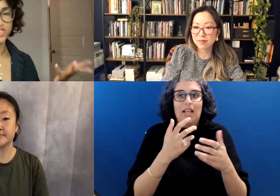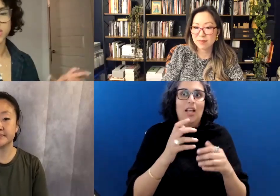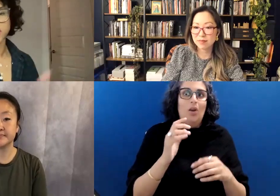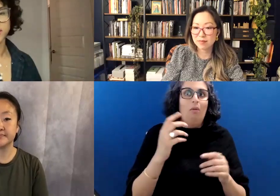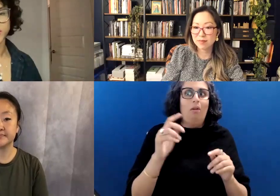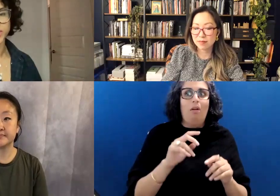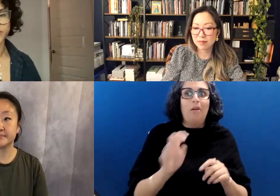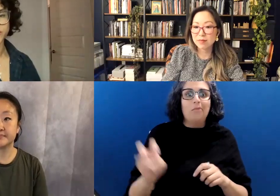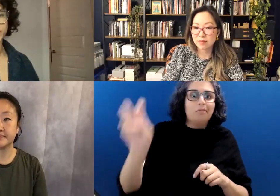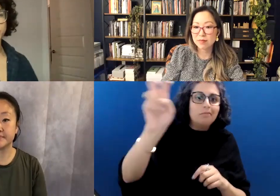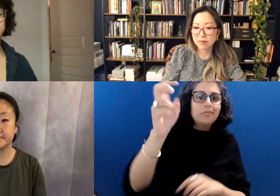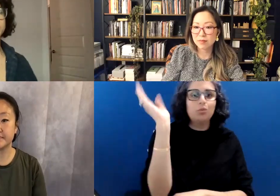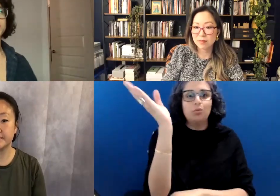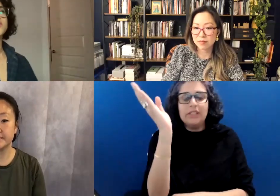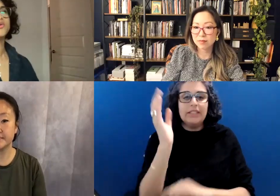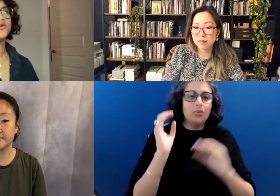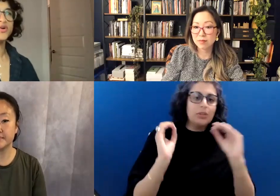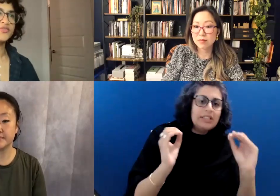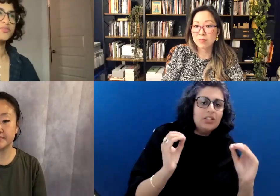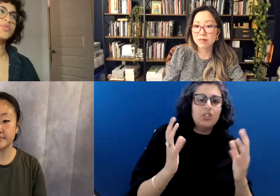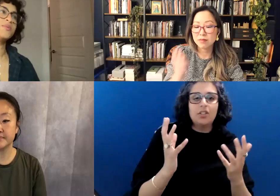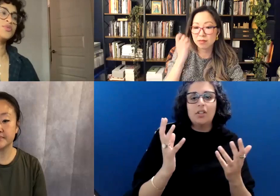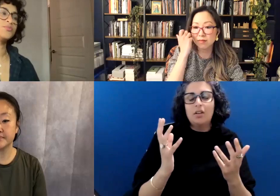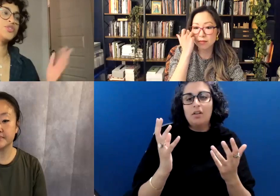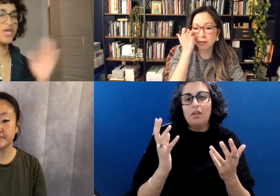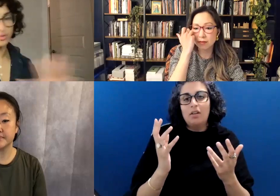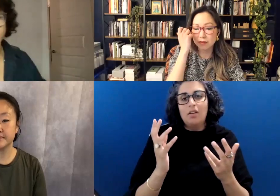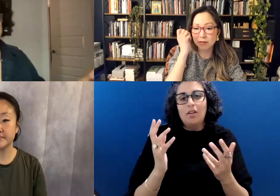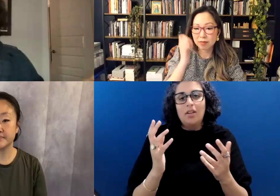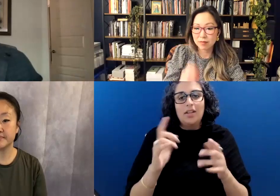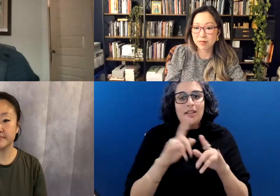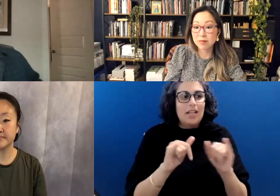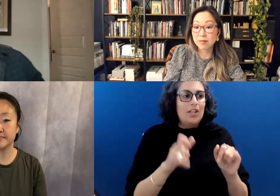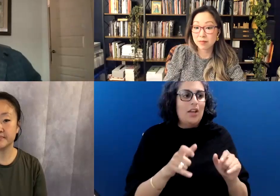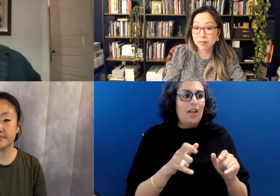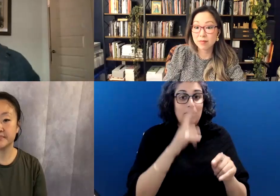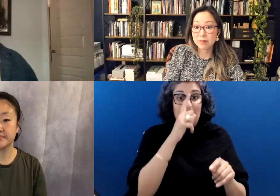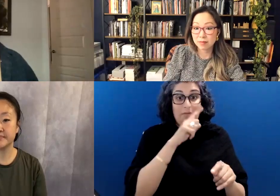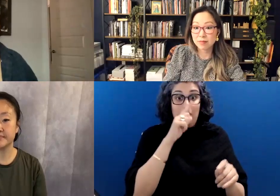We're teaching whatever. So you have to all be able to put that imposter syndrome to the